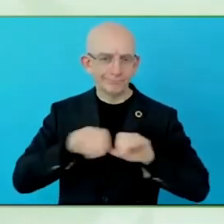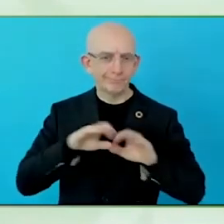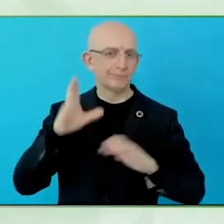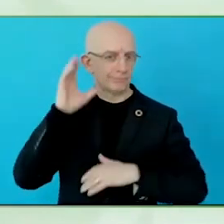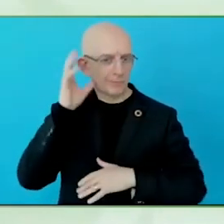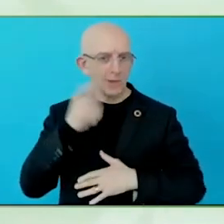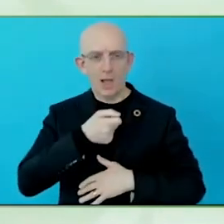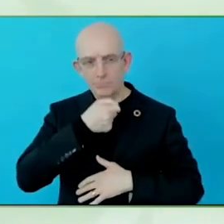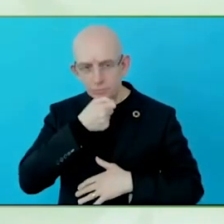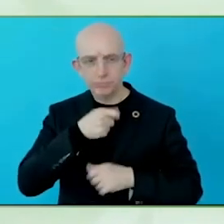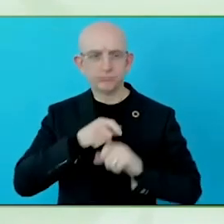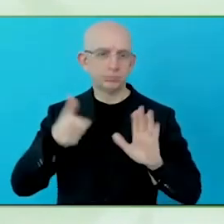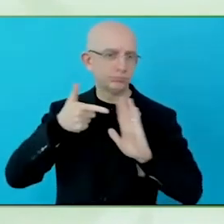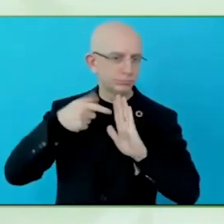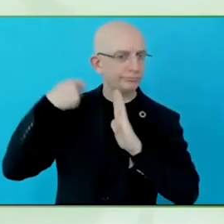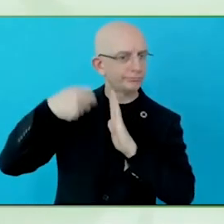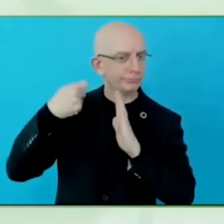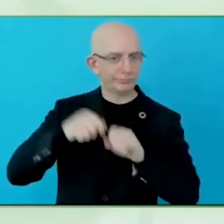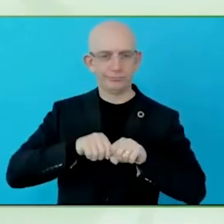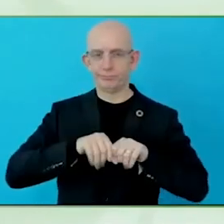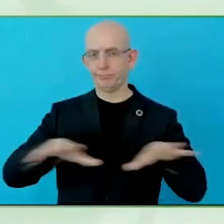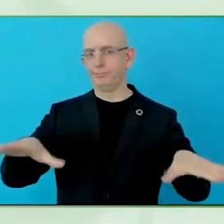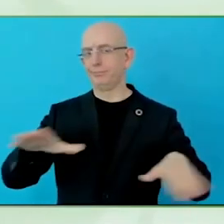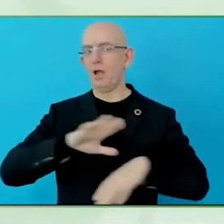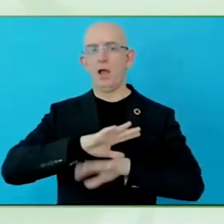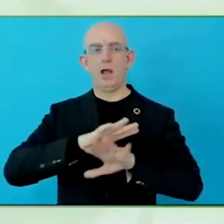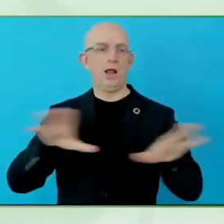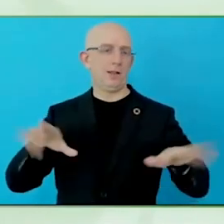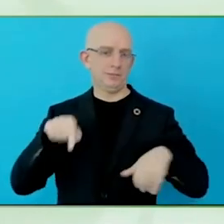I do have a couple of questions I want to ask you to get things started.